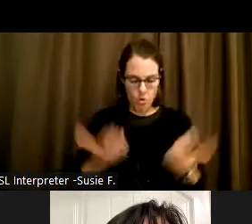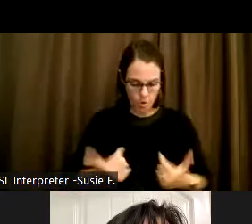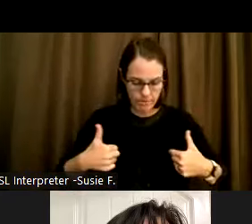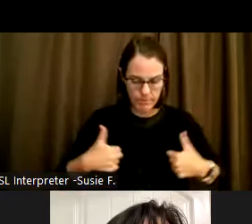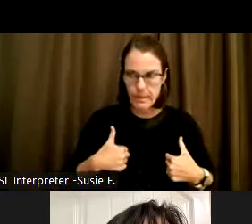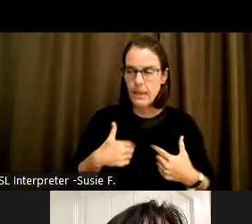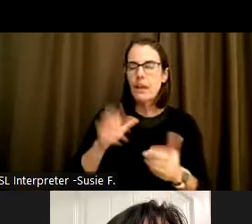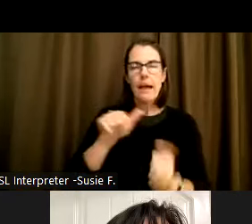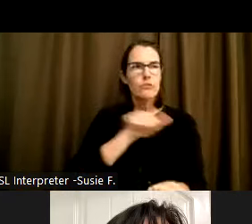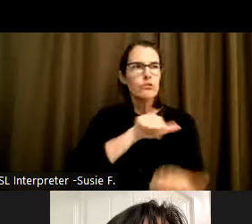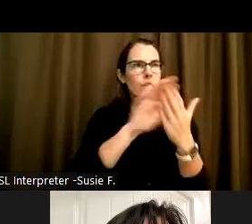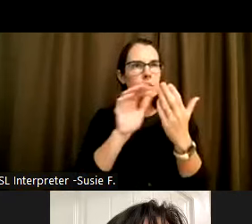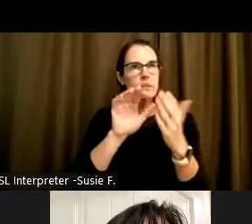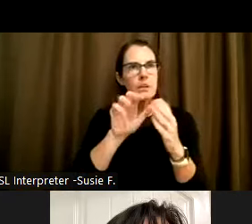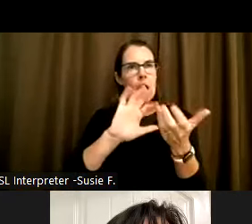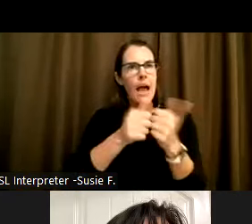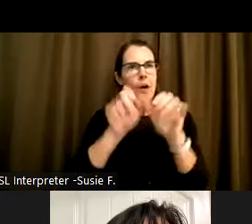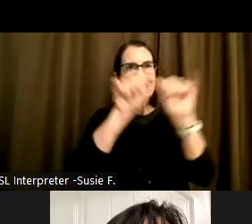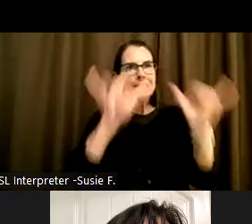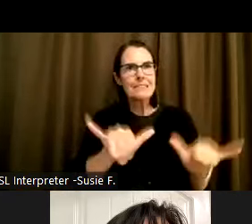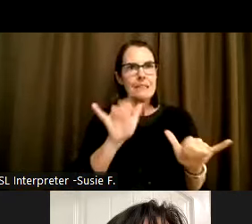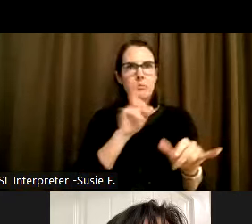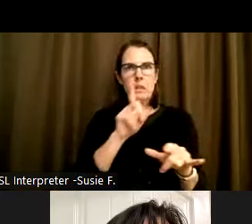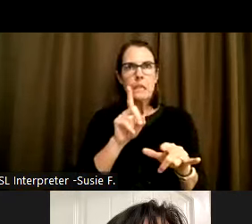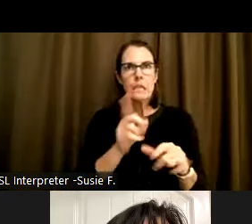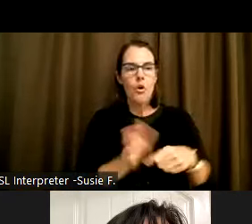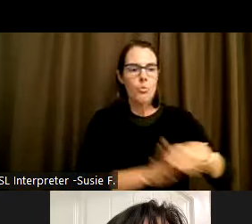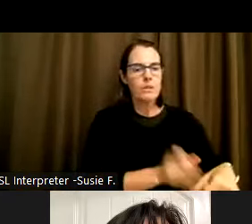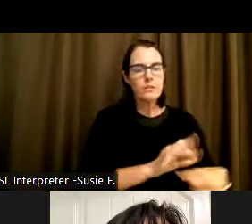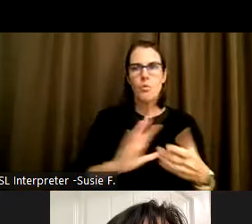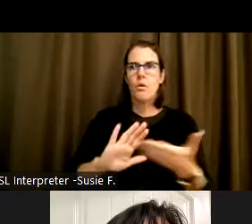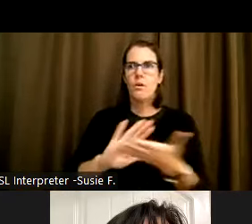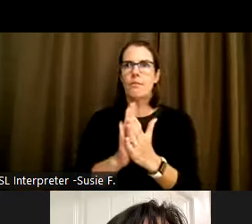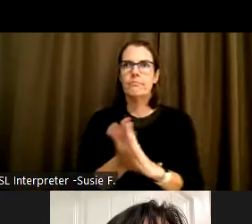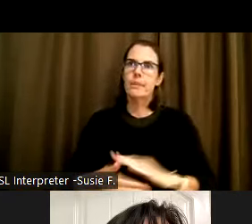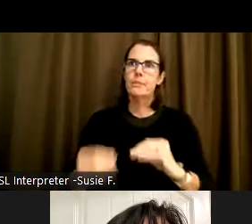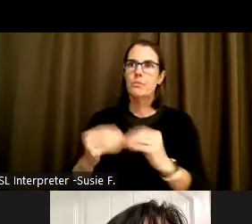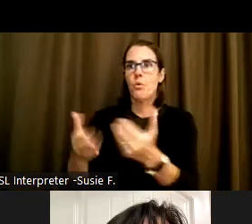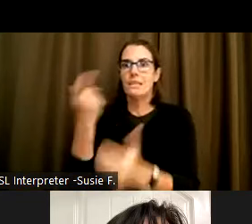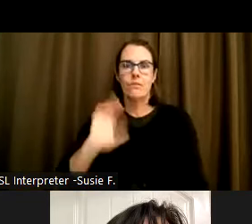makes it harder or easier, easier for us. I'm now going to pass it to Frank as he talks a little bit about